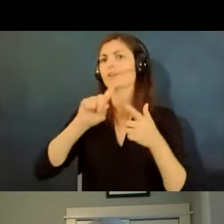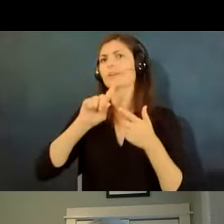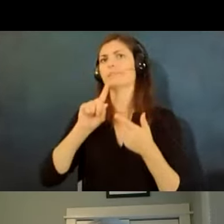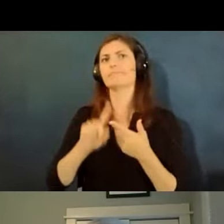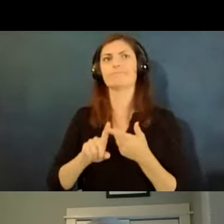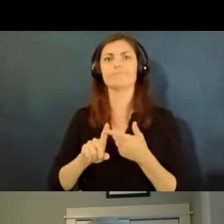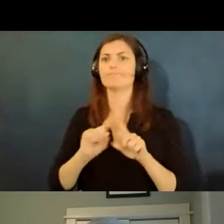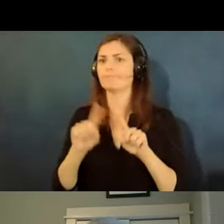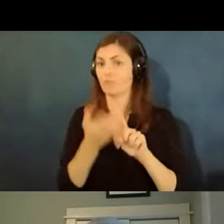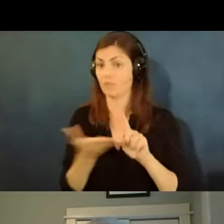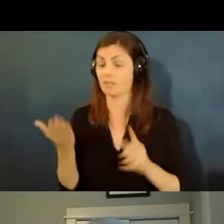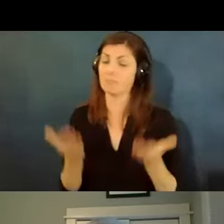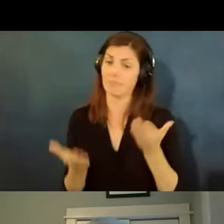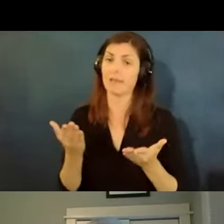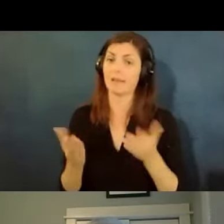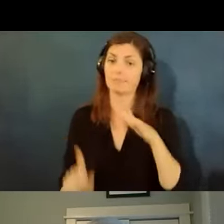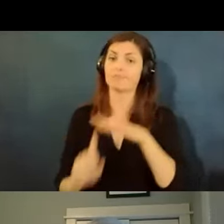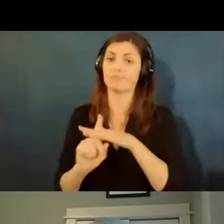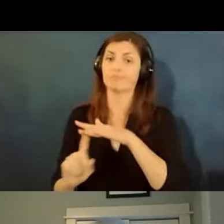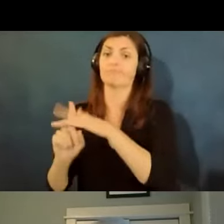things that may arise during the pandemic so